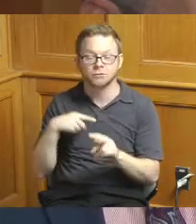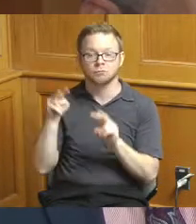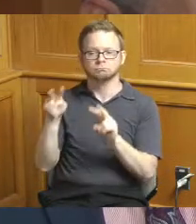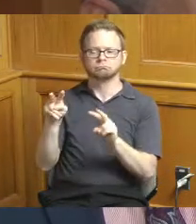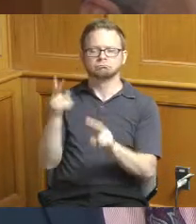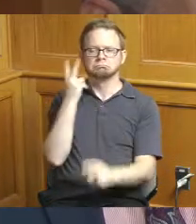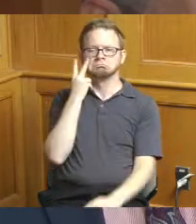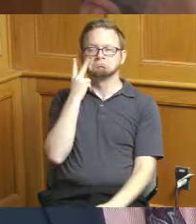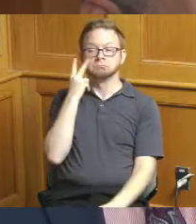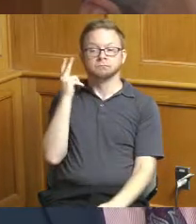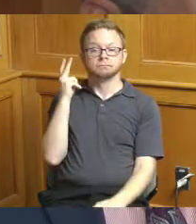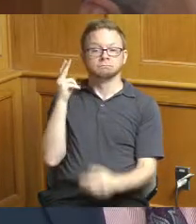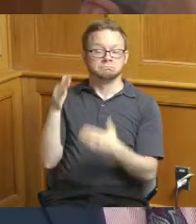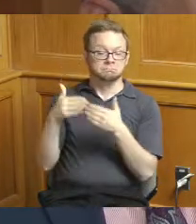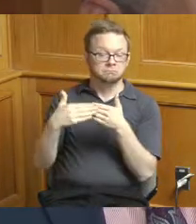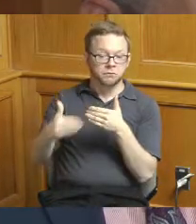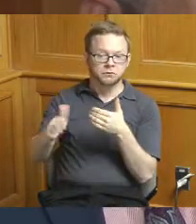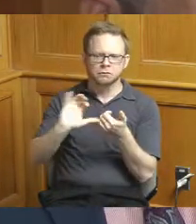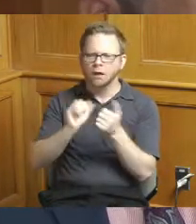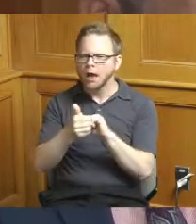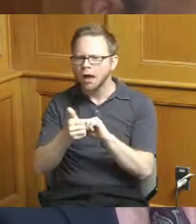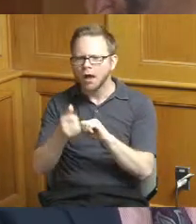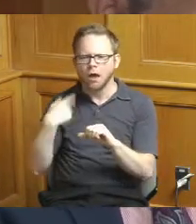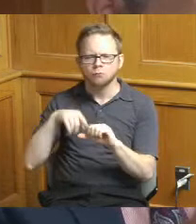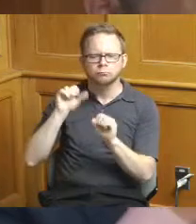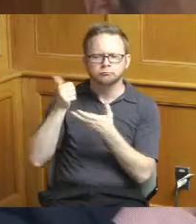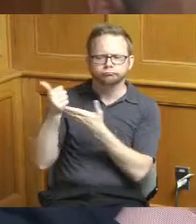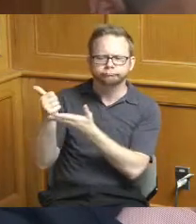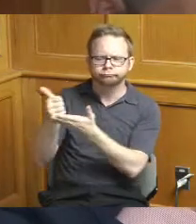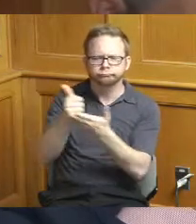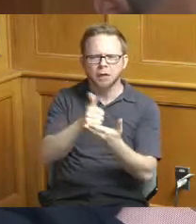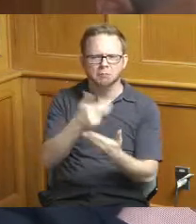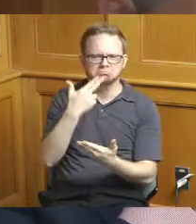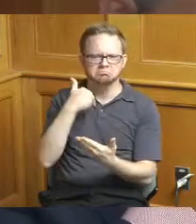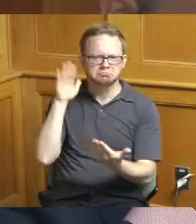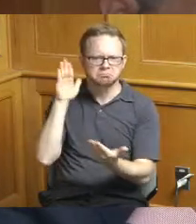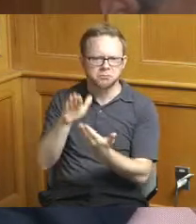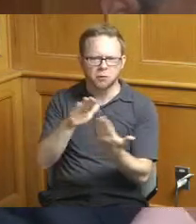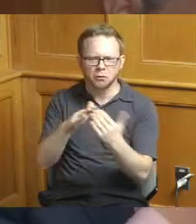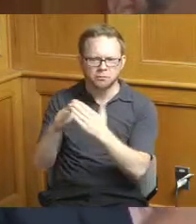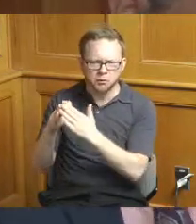these smaller communities make a difference in their community and partnership with the county so